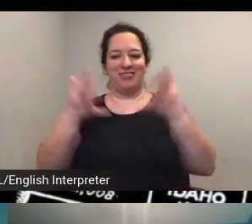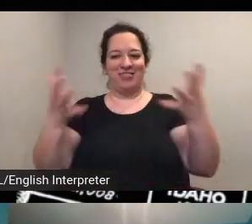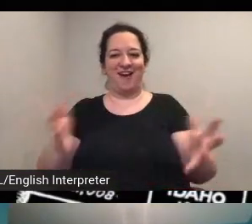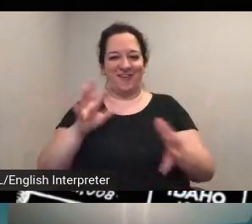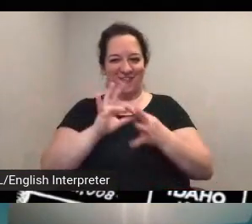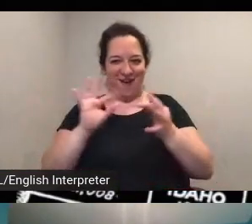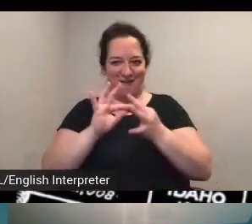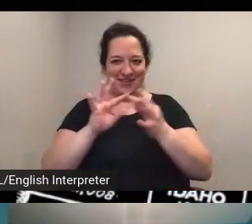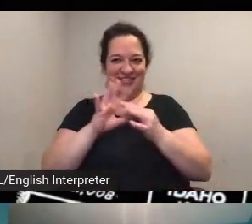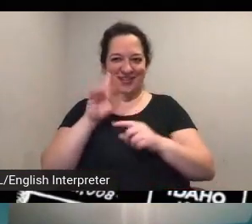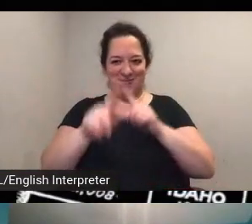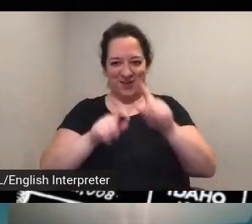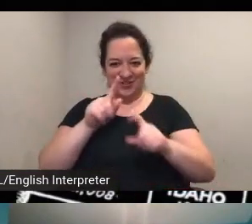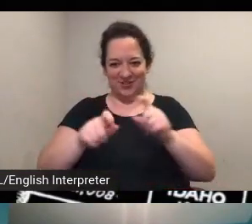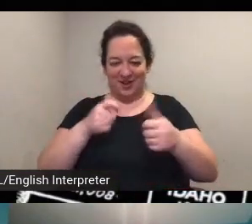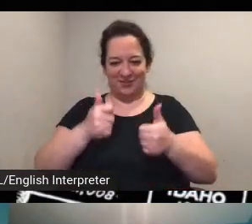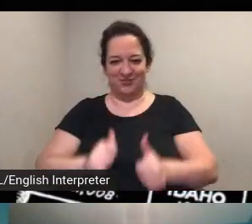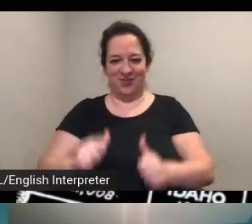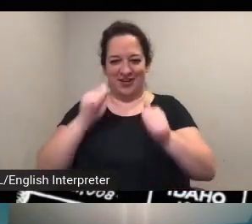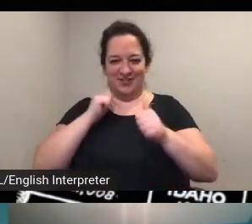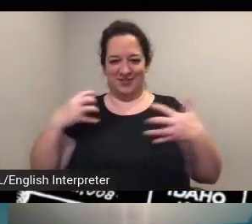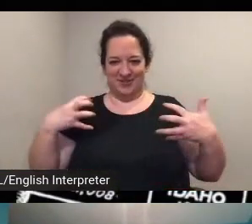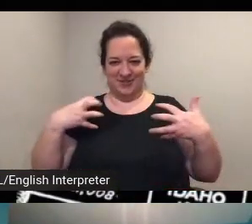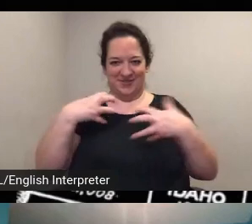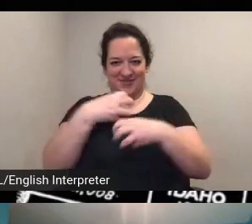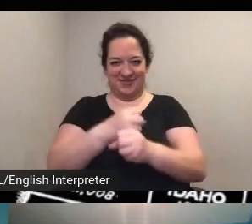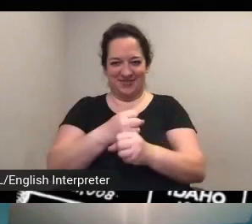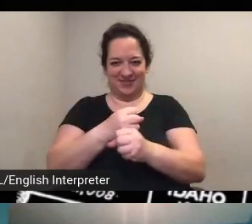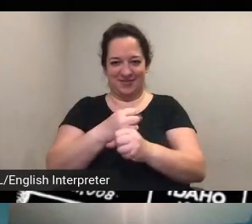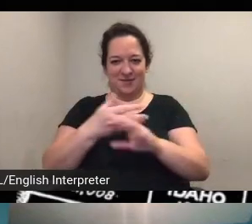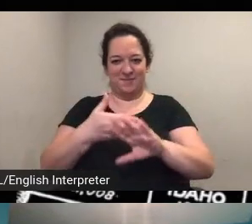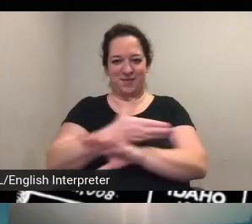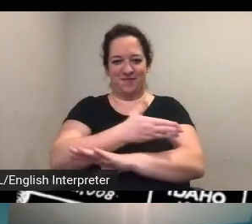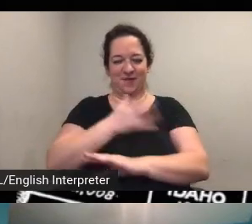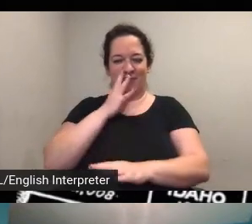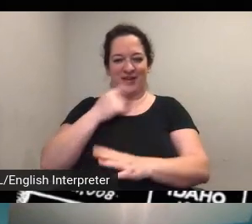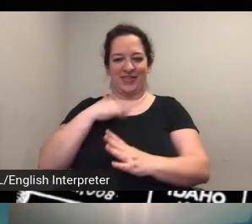i'll try to squeeze them all in before we get to the top of the hour